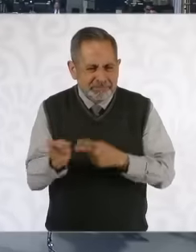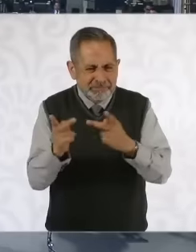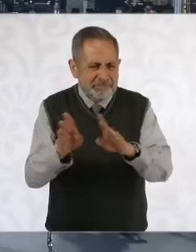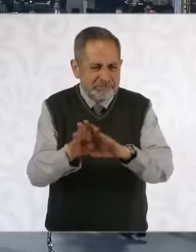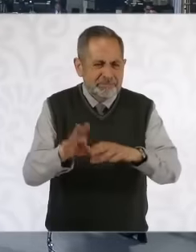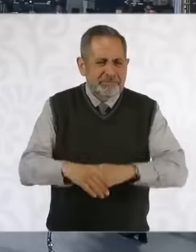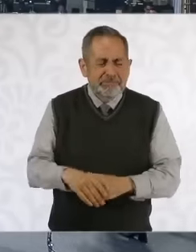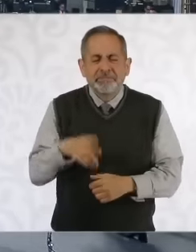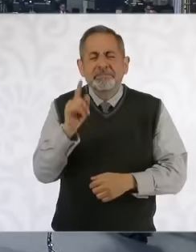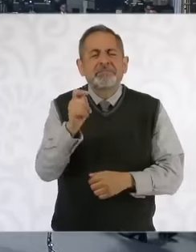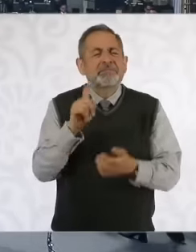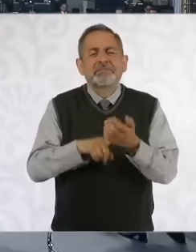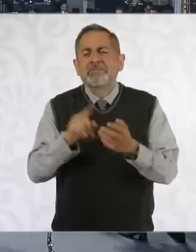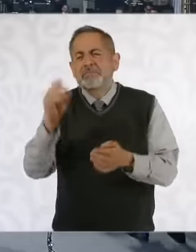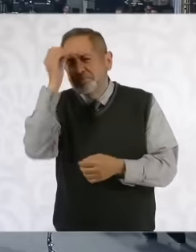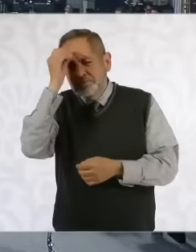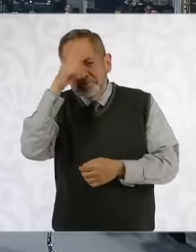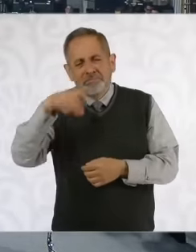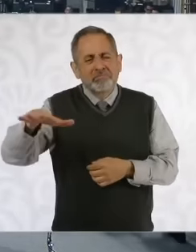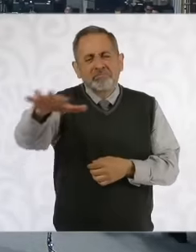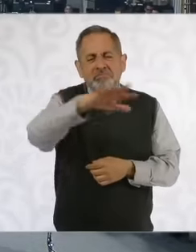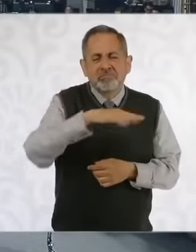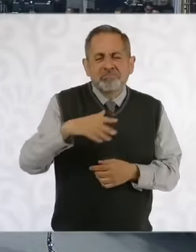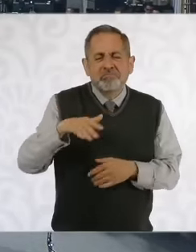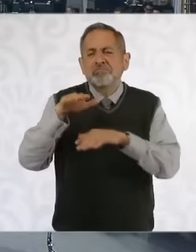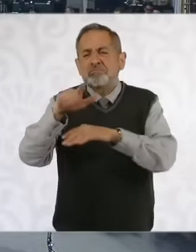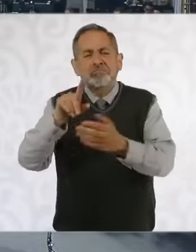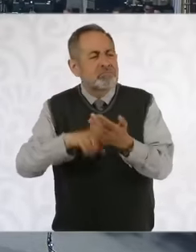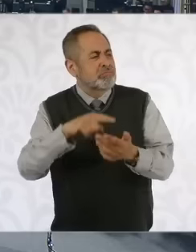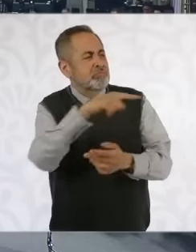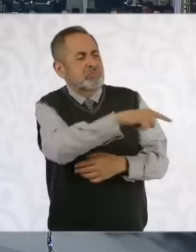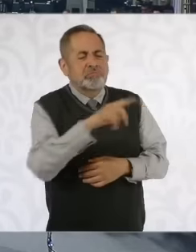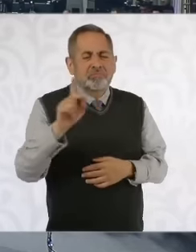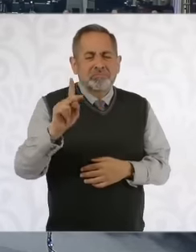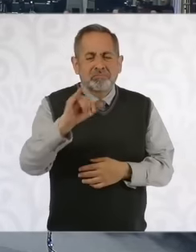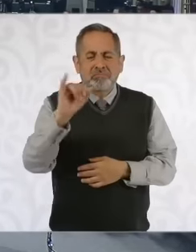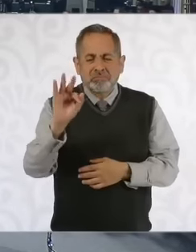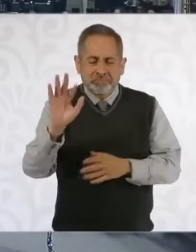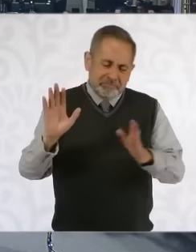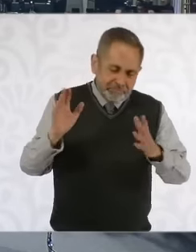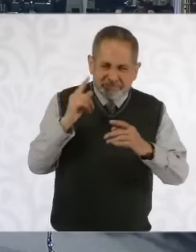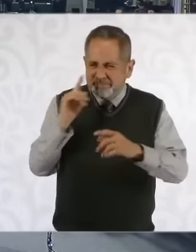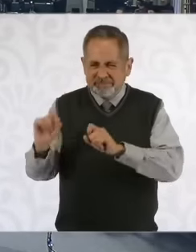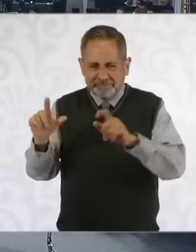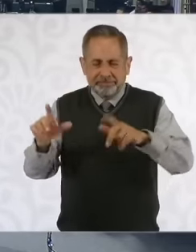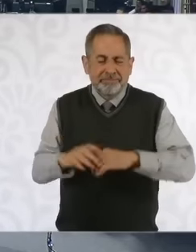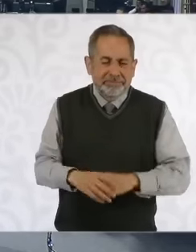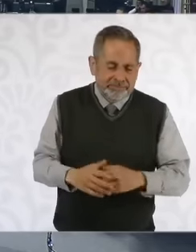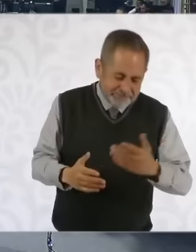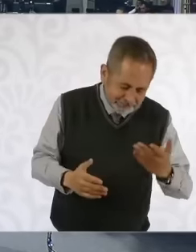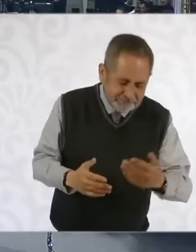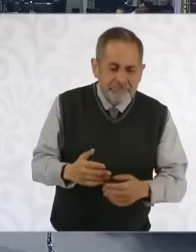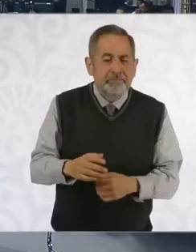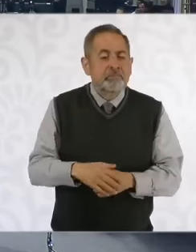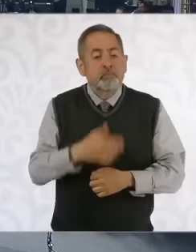what the citizens of the judiciary think Aha and well I repeat it president says the last